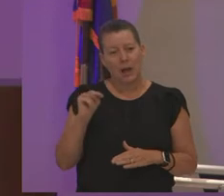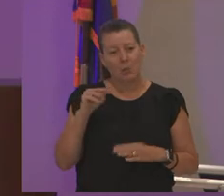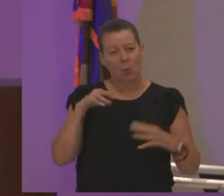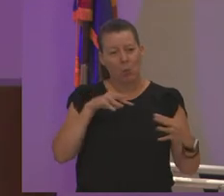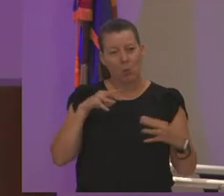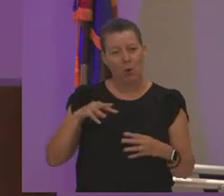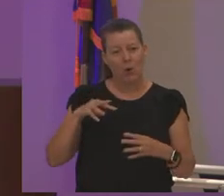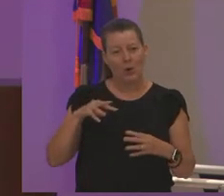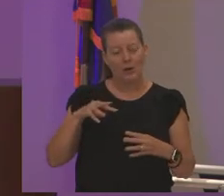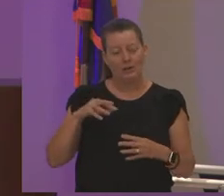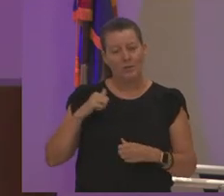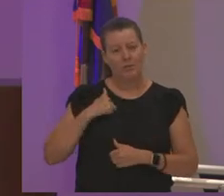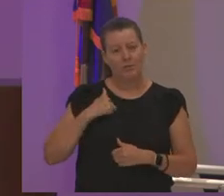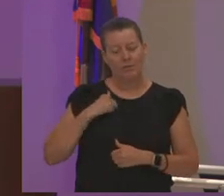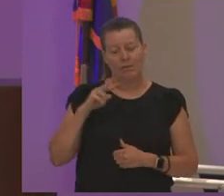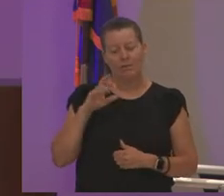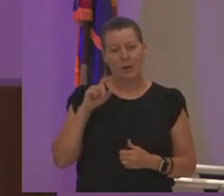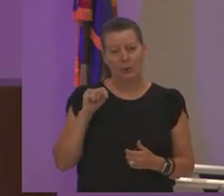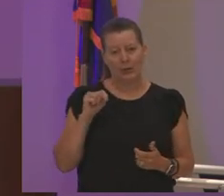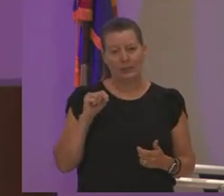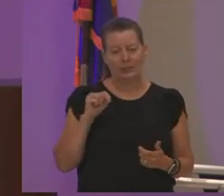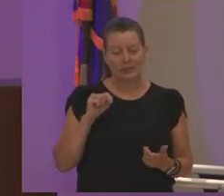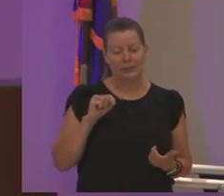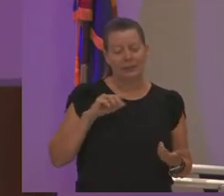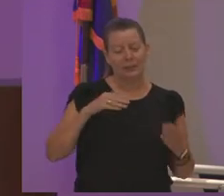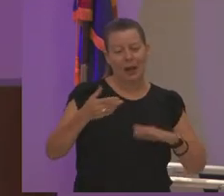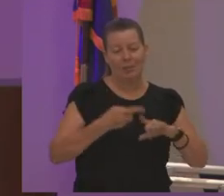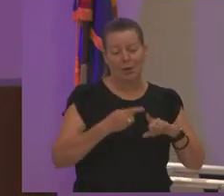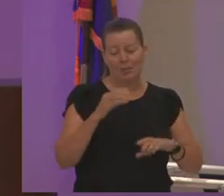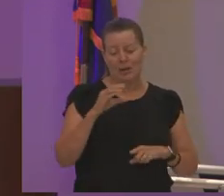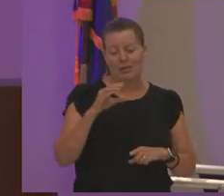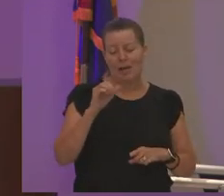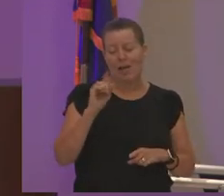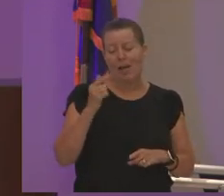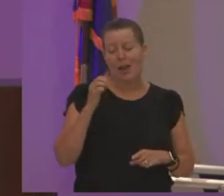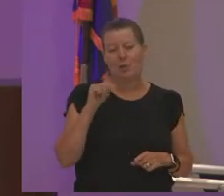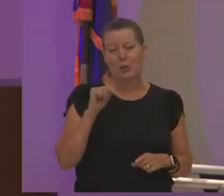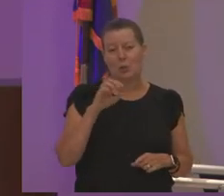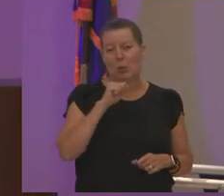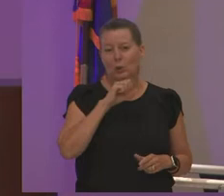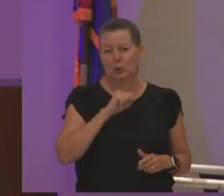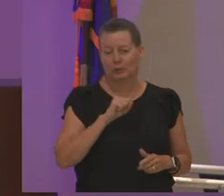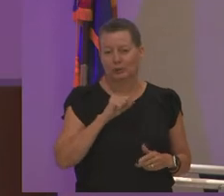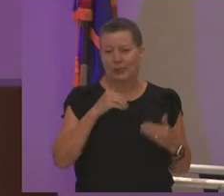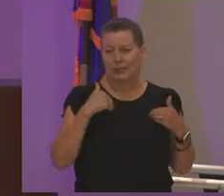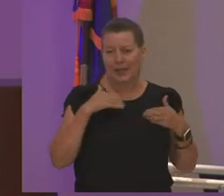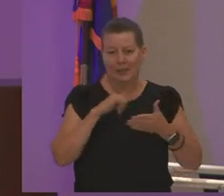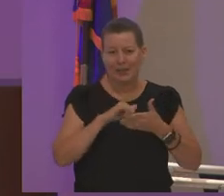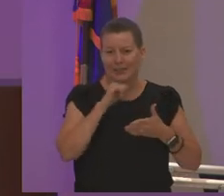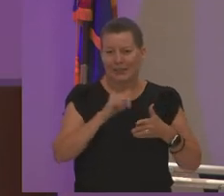and he actually succumbed to agent orange and he had agent orange that didn't appear for like years